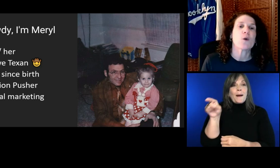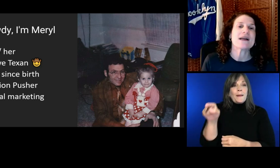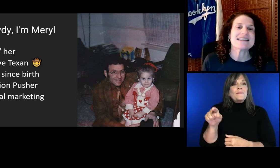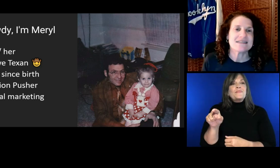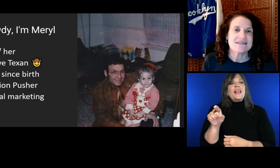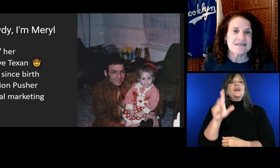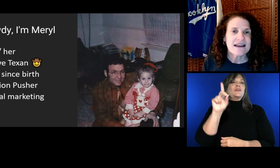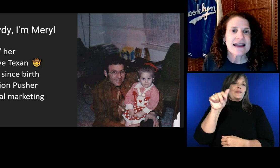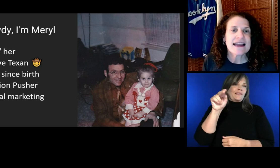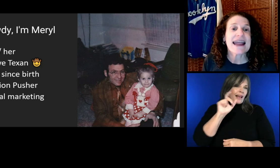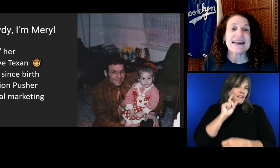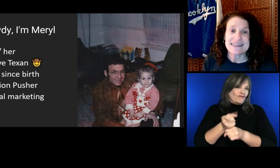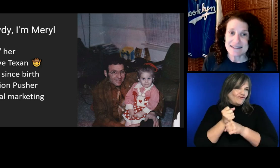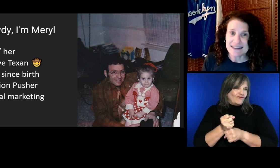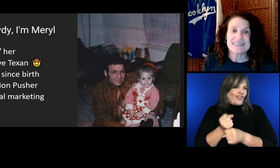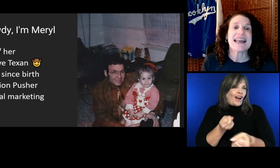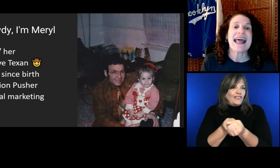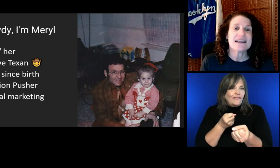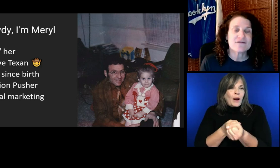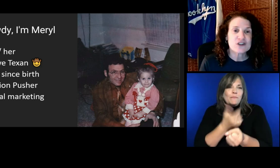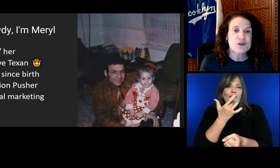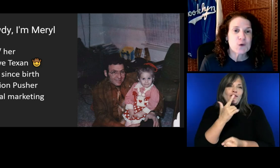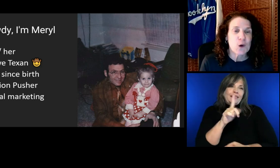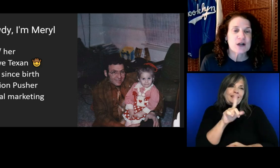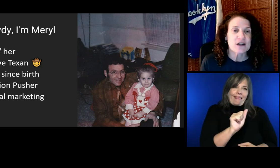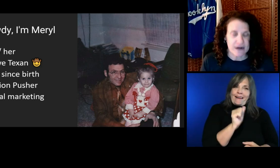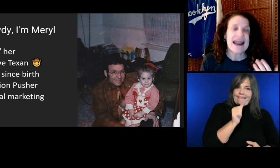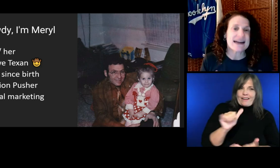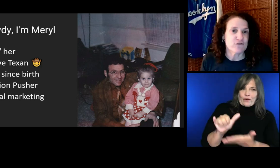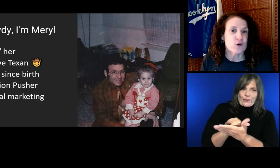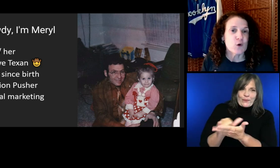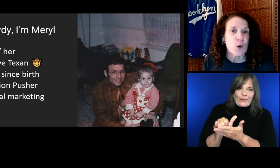His dad was born in Queens. Kate is native to New York.